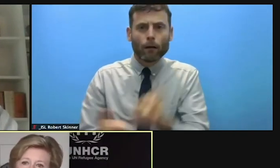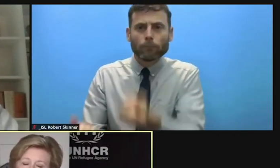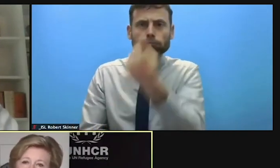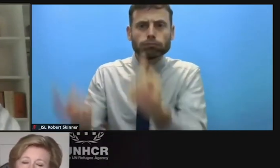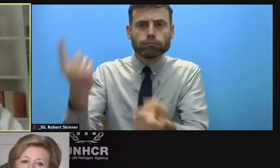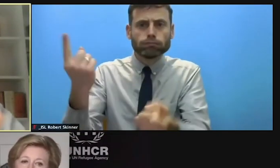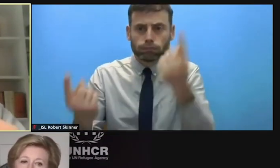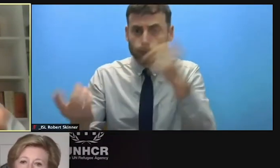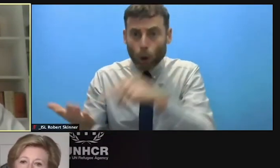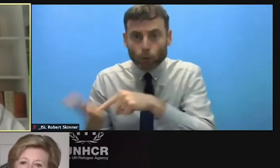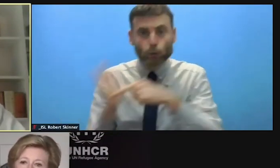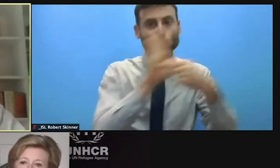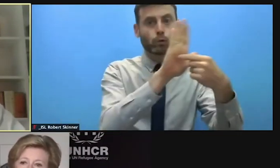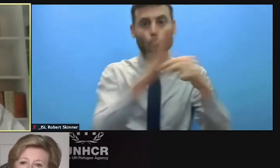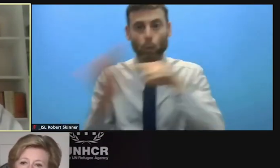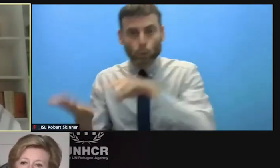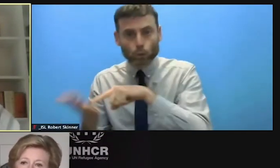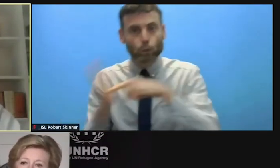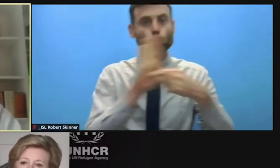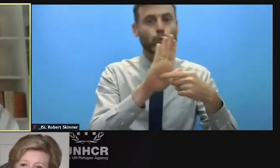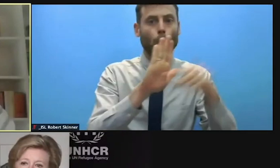I'm certainly going to be talking to you William Chemaly who I